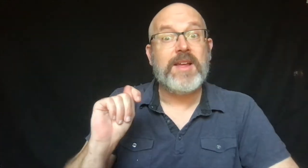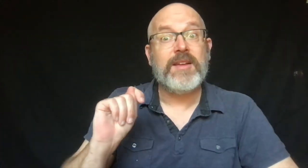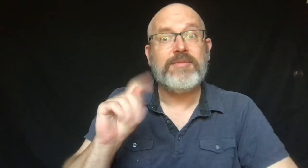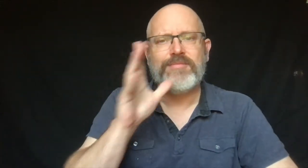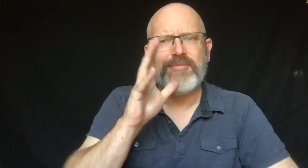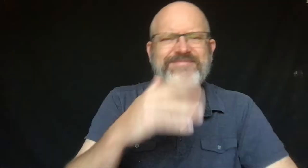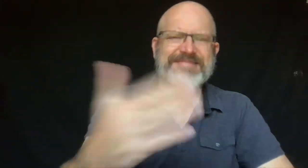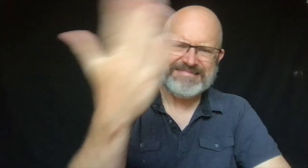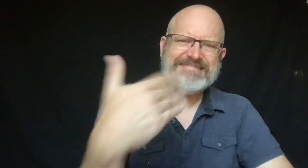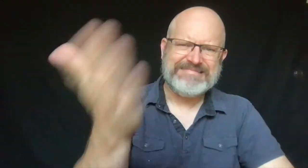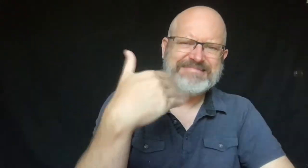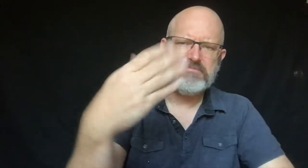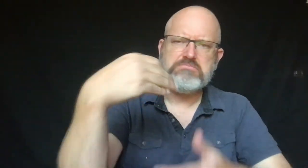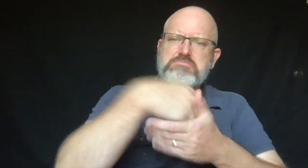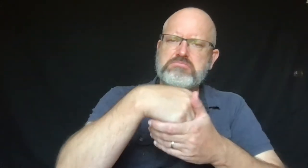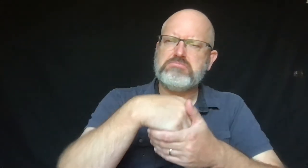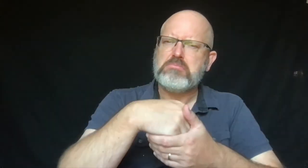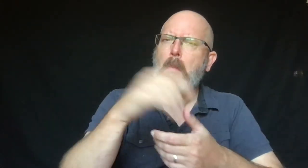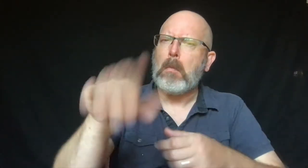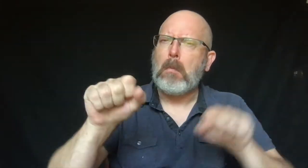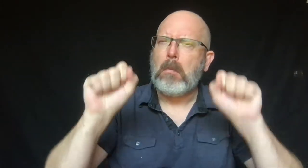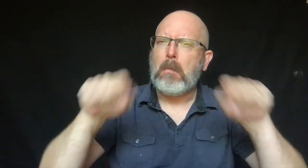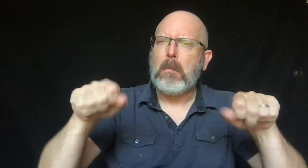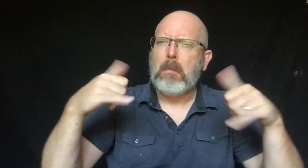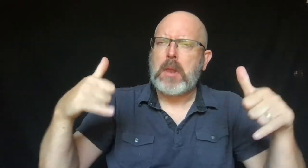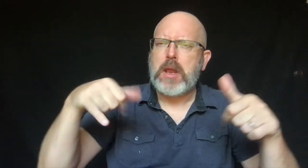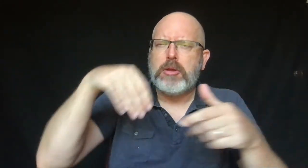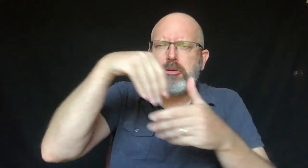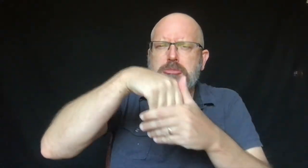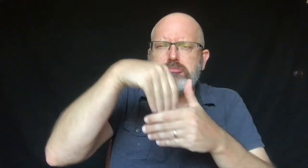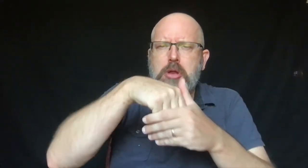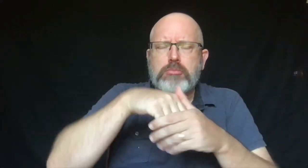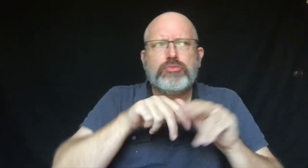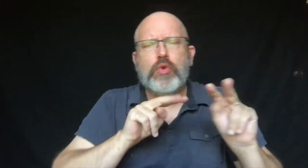Trinka's mom told her to come inside.